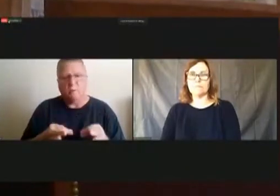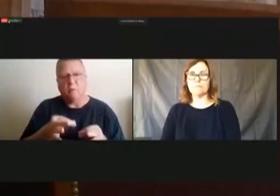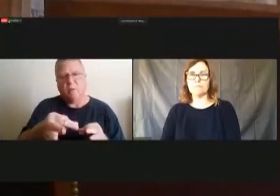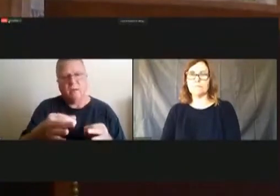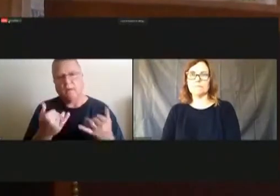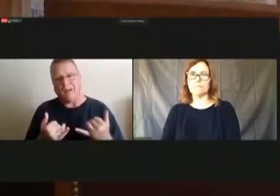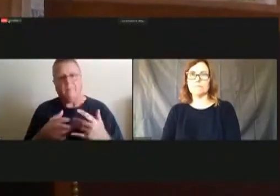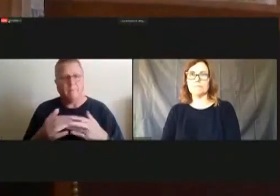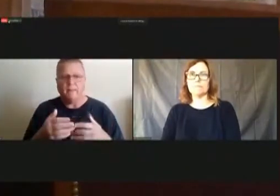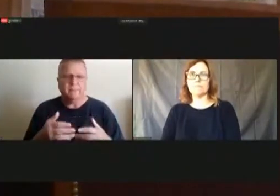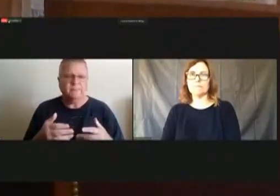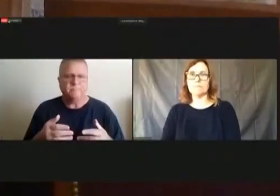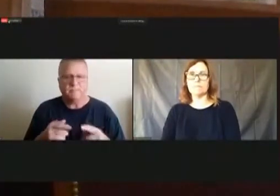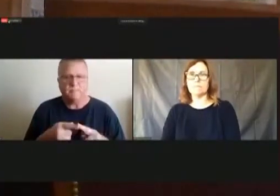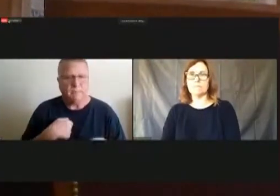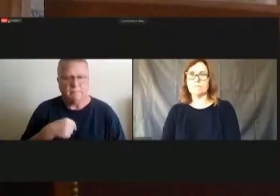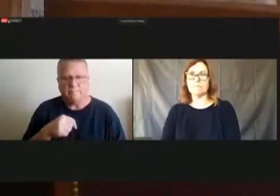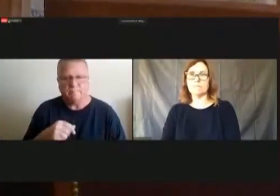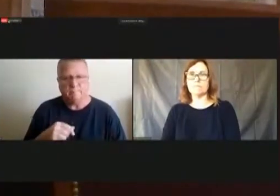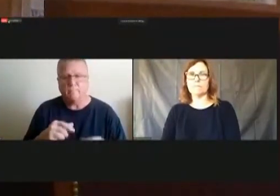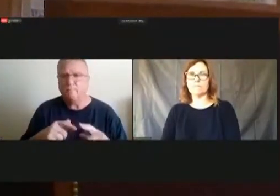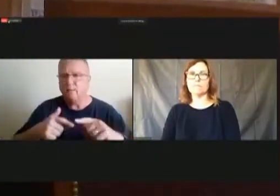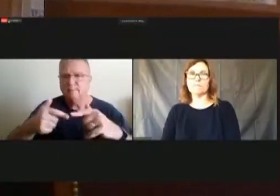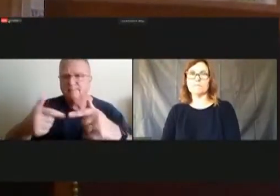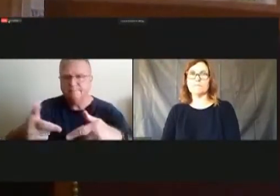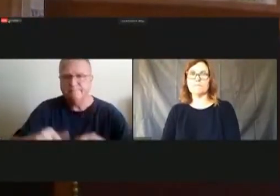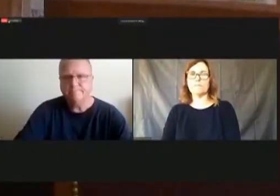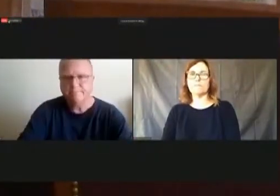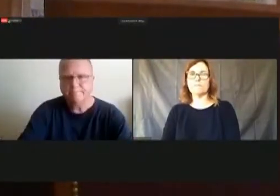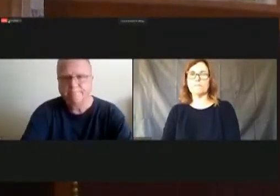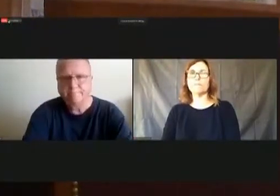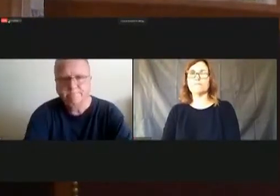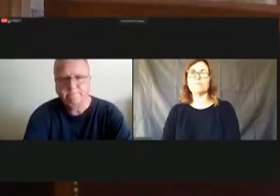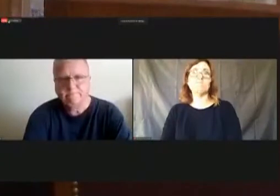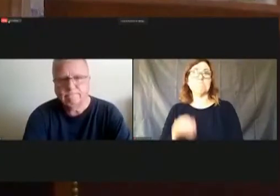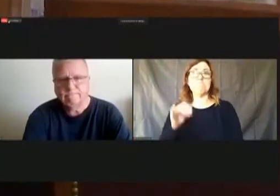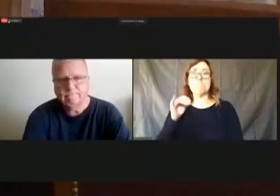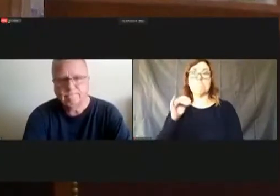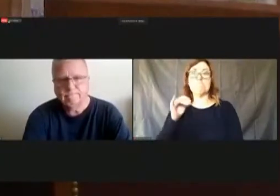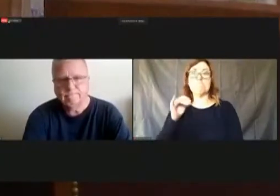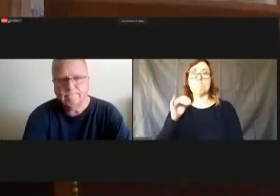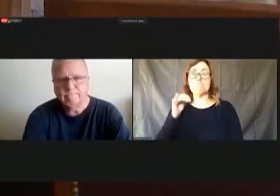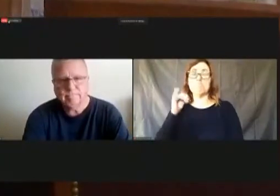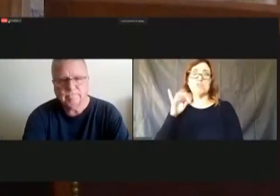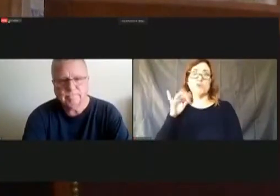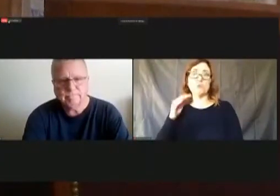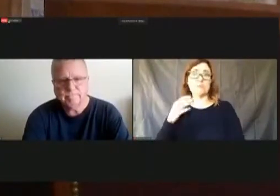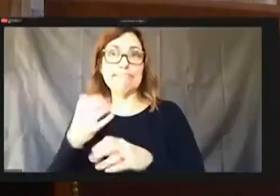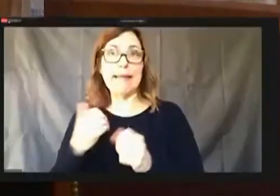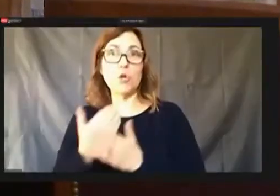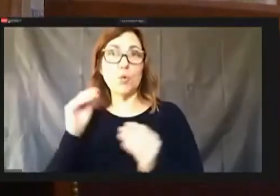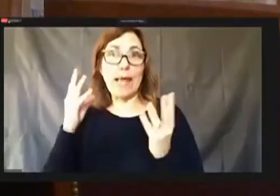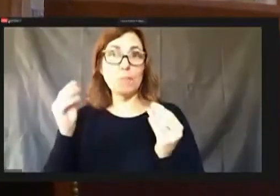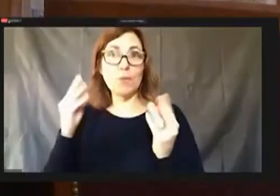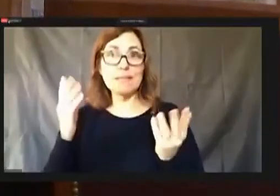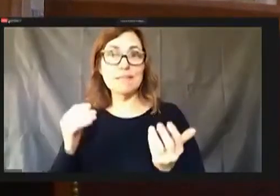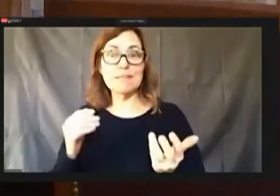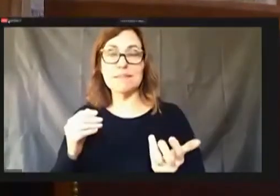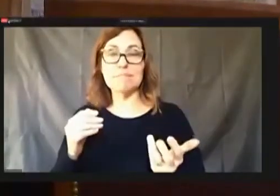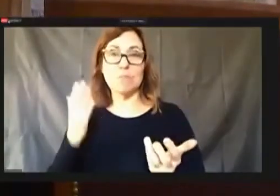to me as long as we give them, you know, a new ambulance, because, again, it's one place we don't want to fall short.